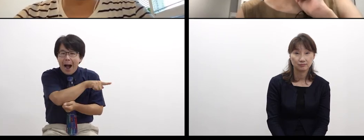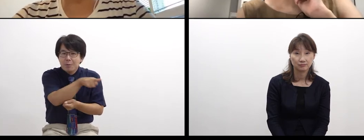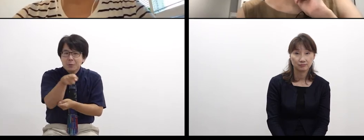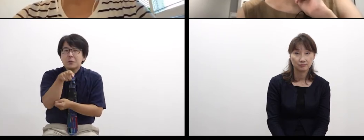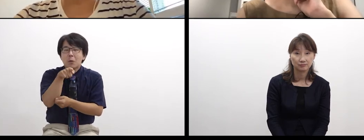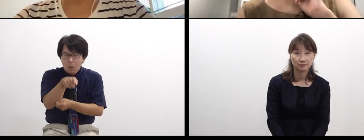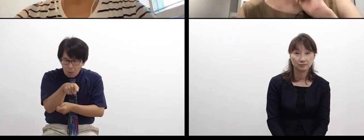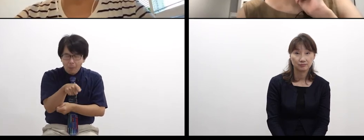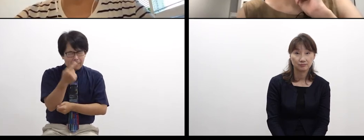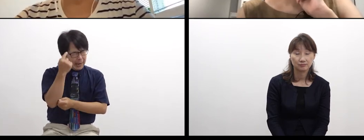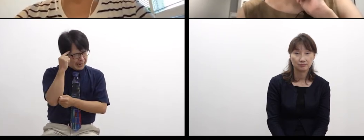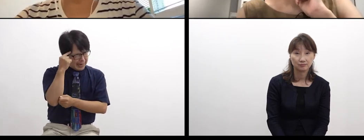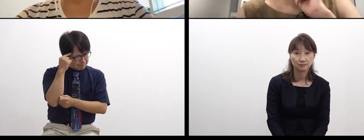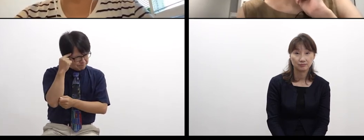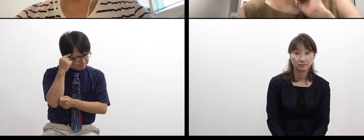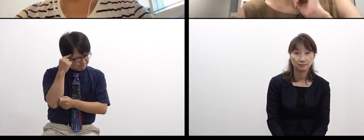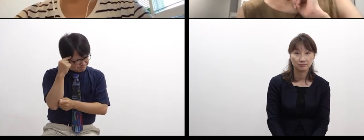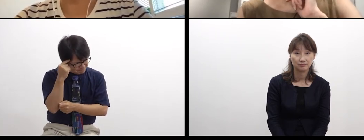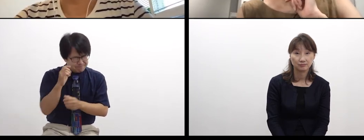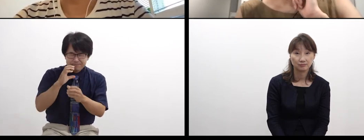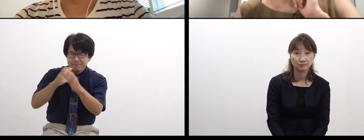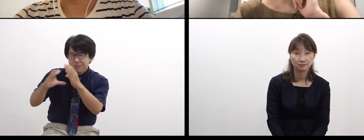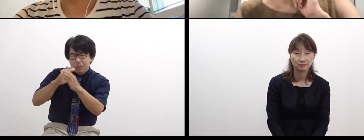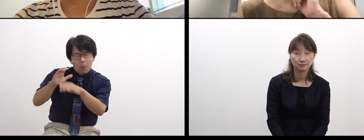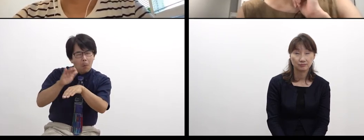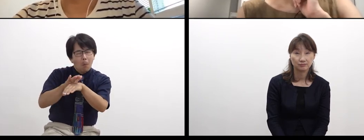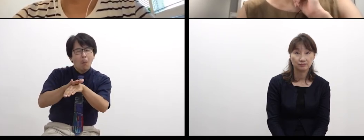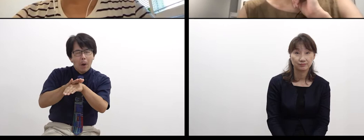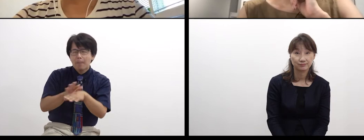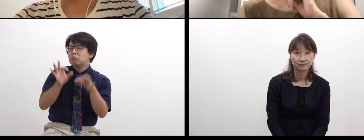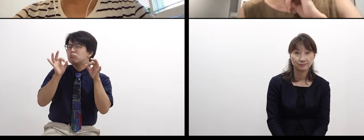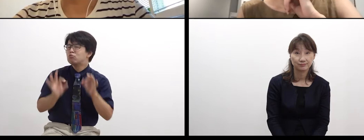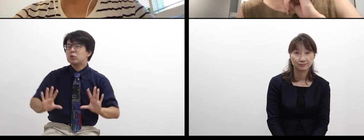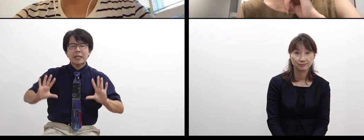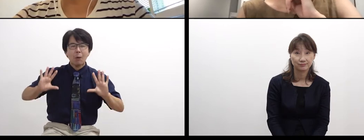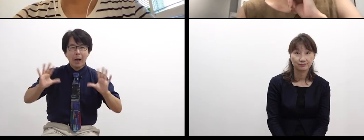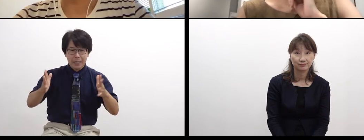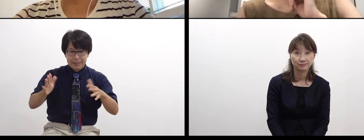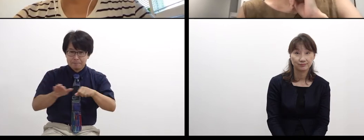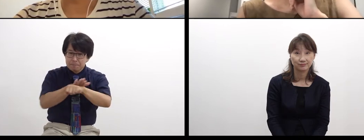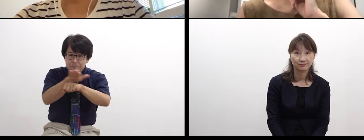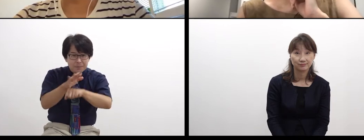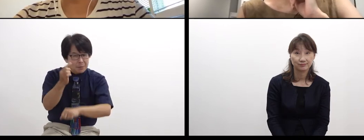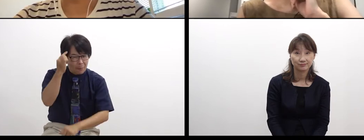not always a waste.